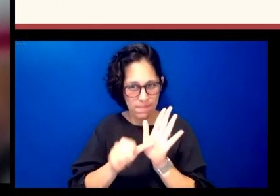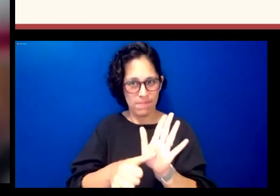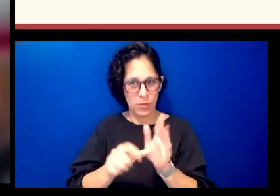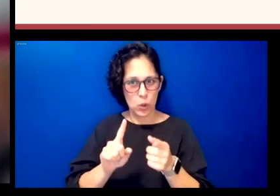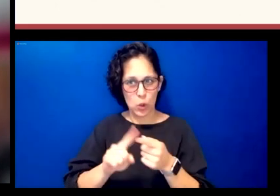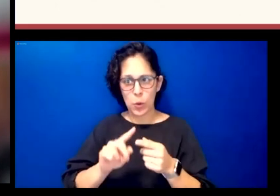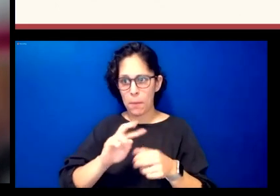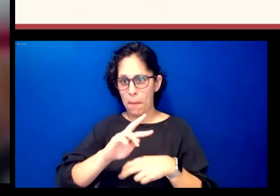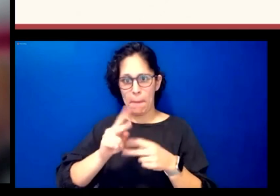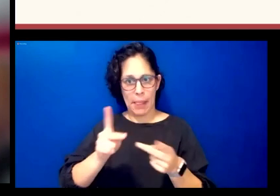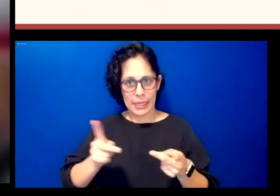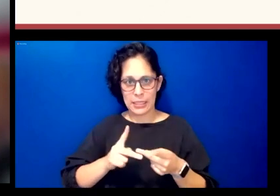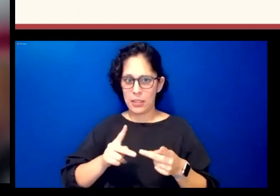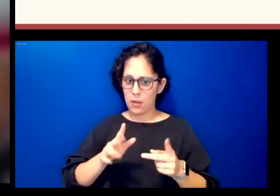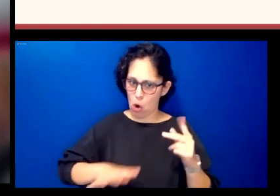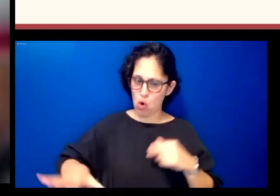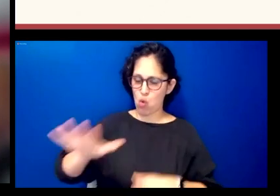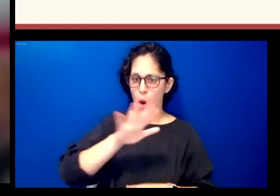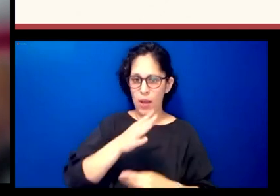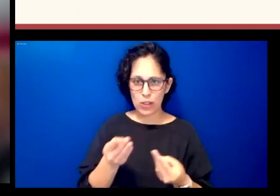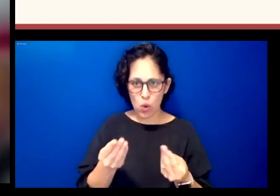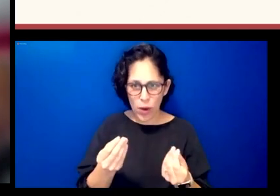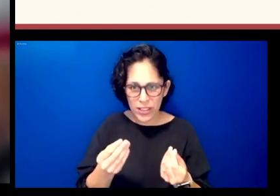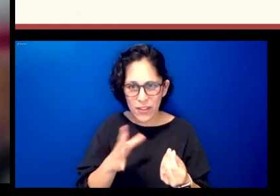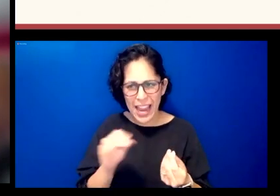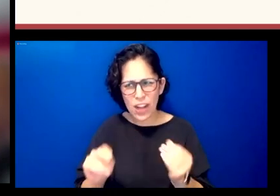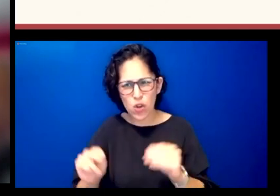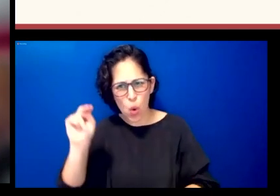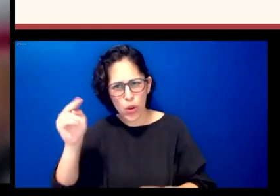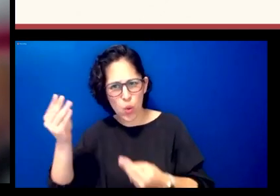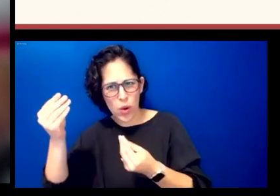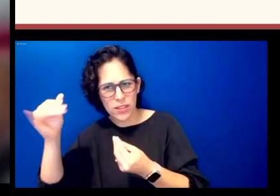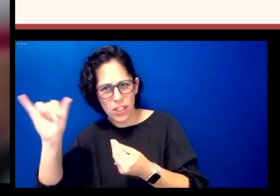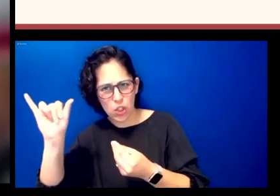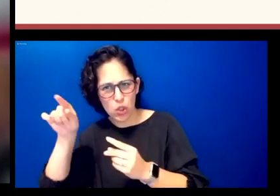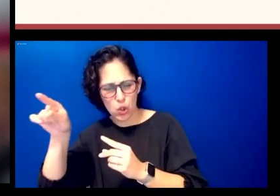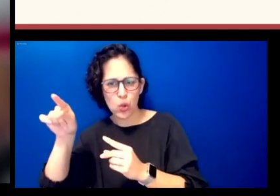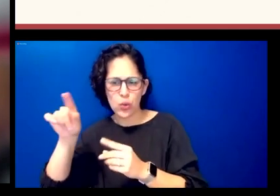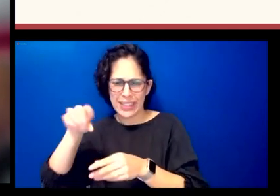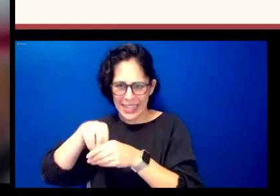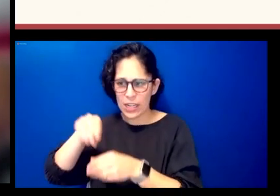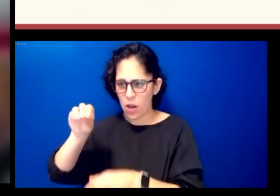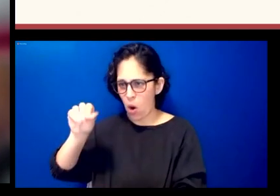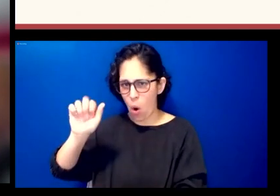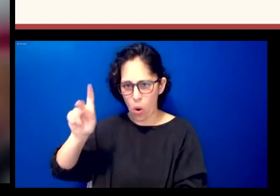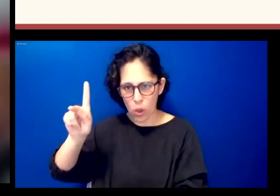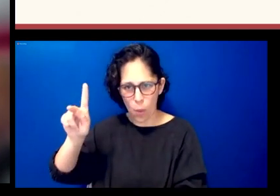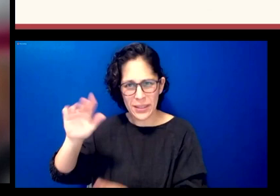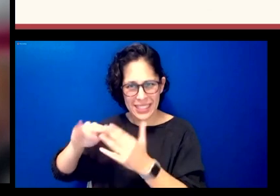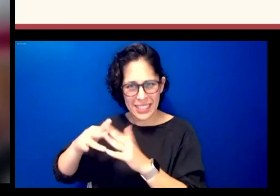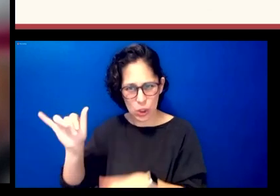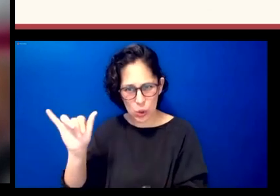the reservation and even north of the reservation into oklahoma city um it's a it's a strange